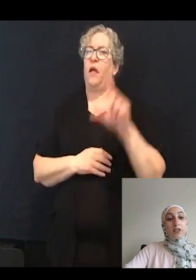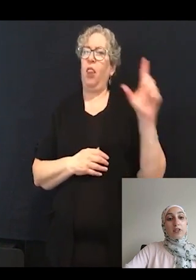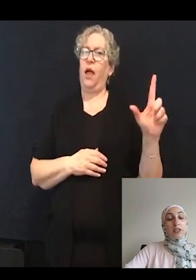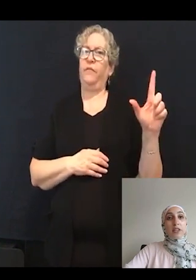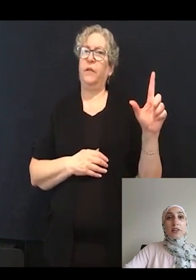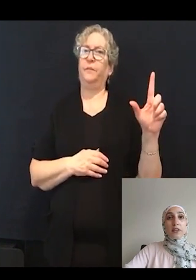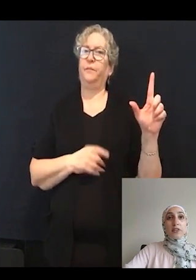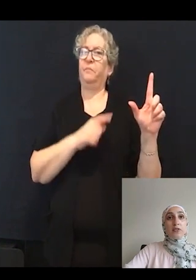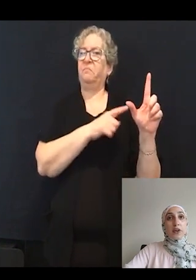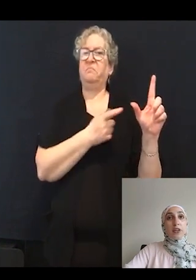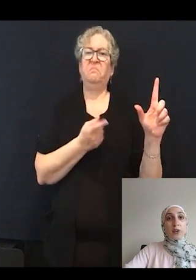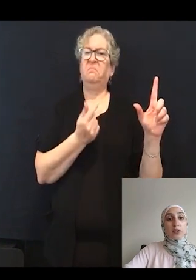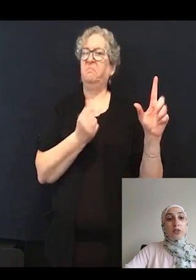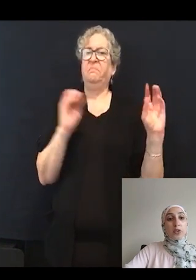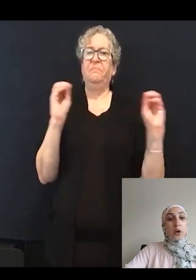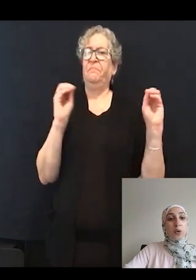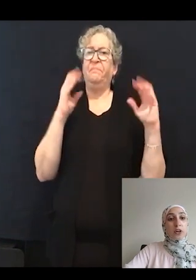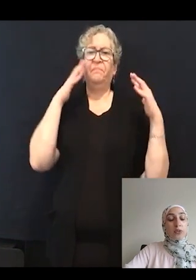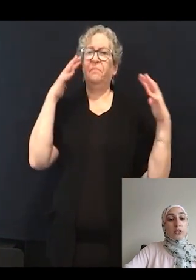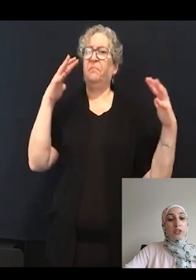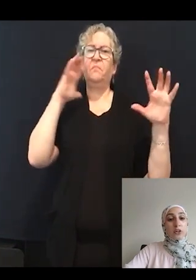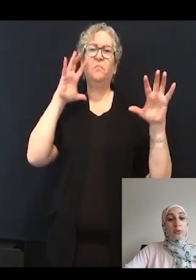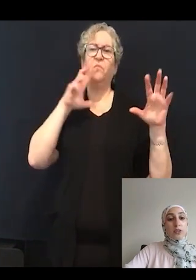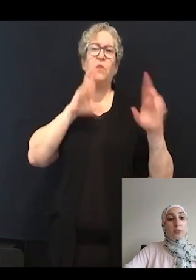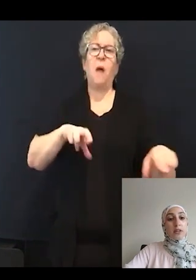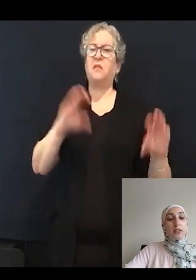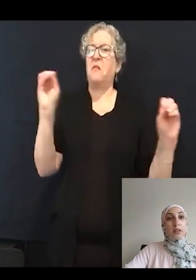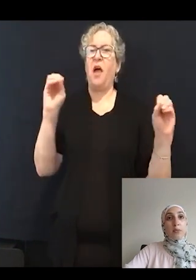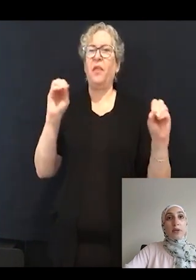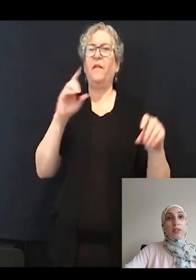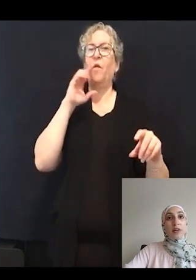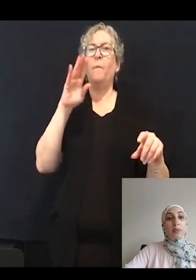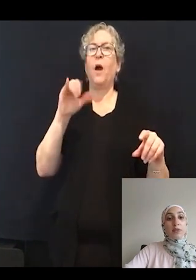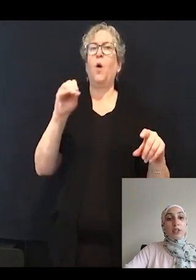is very little to no acoustic startle response in the MYO7A mutants untreated.